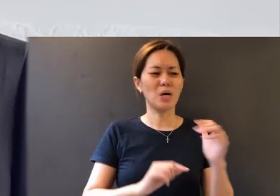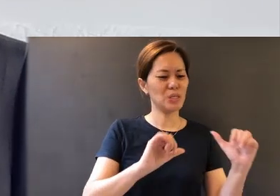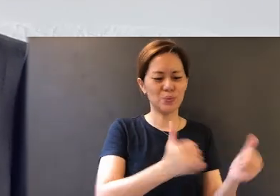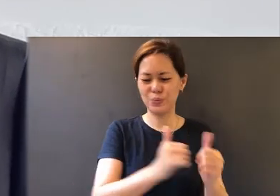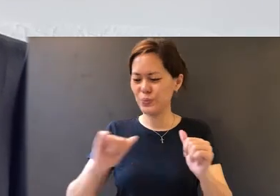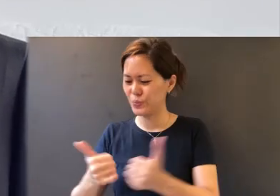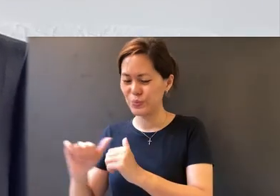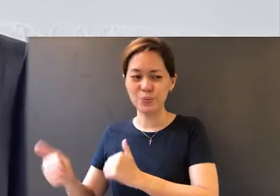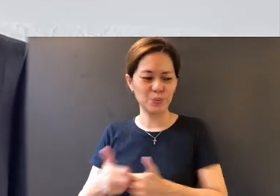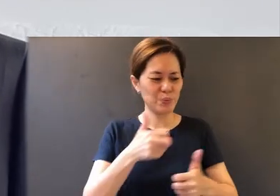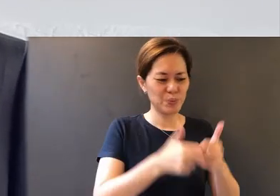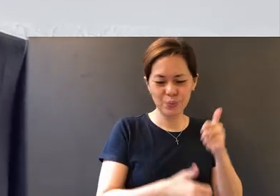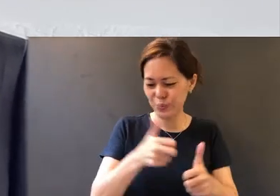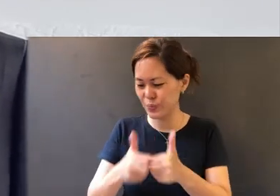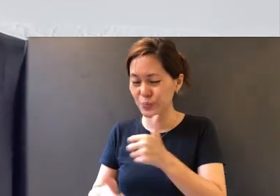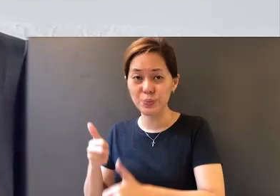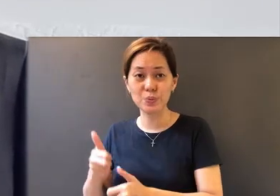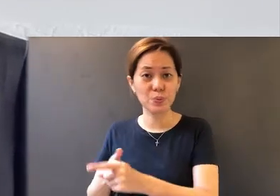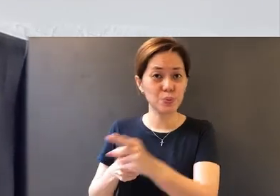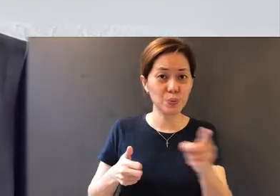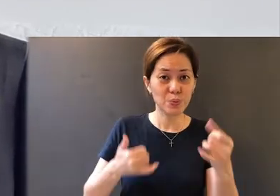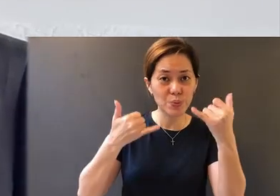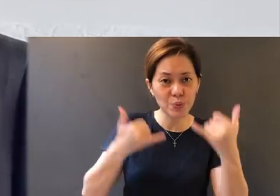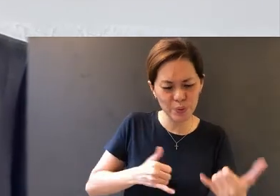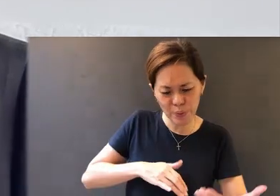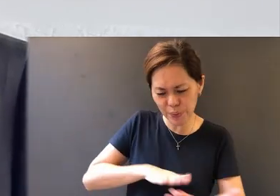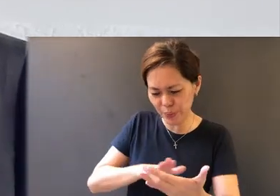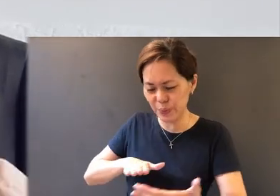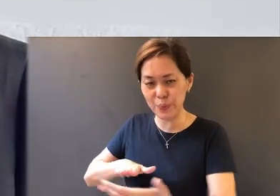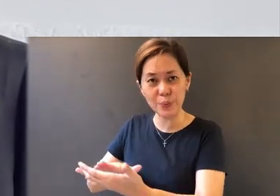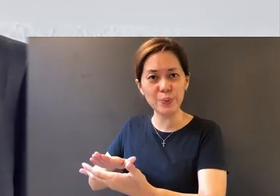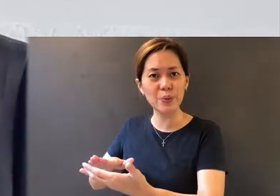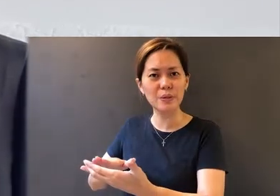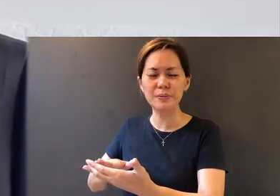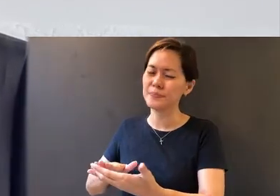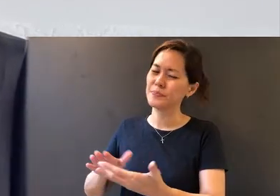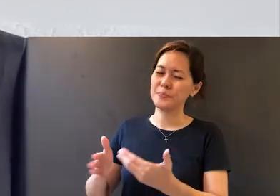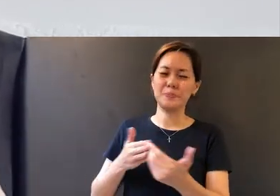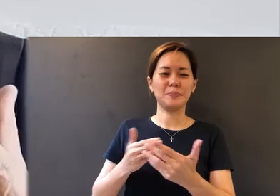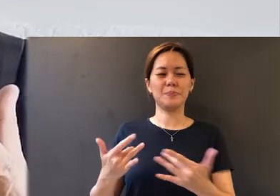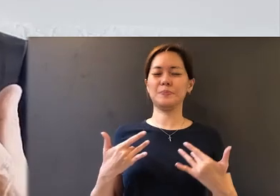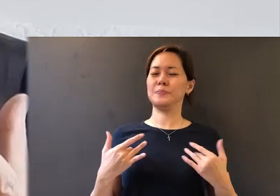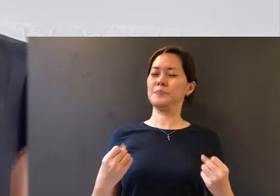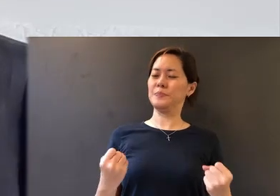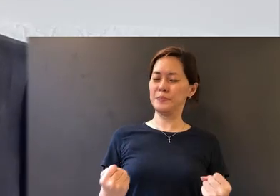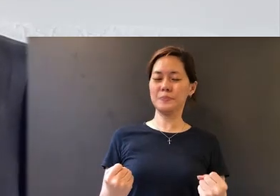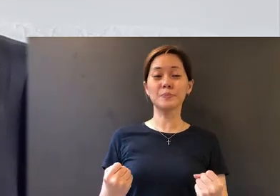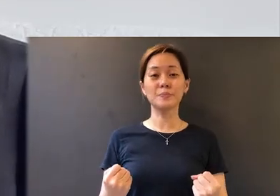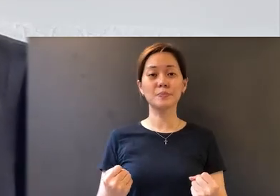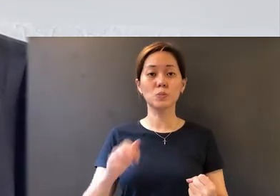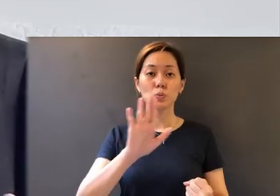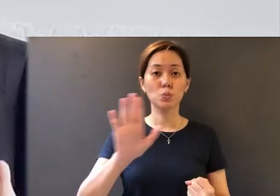and difficulties you are facing, take courage that your trials